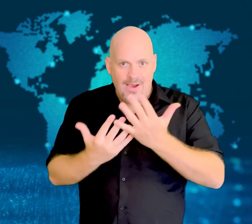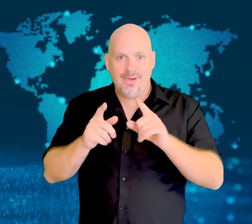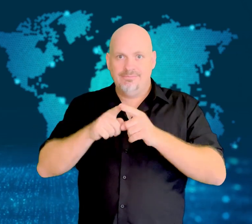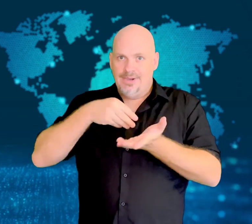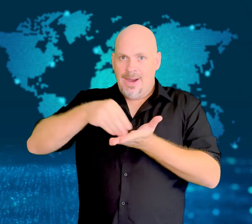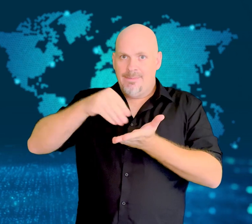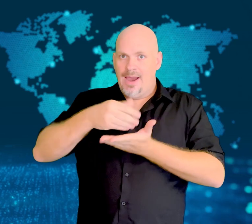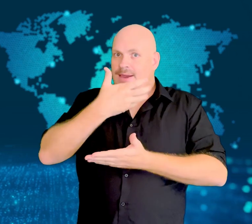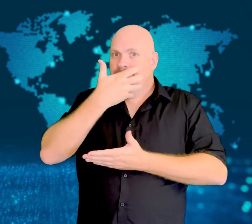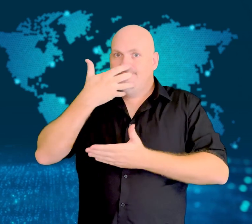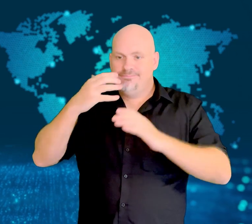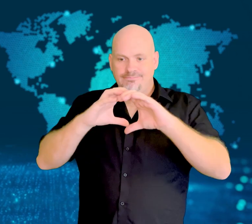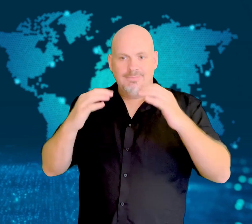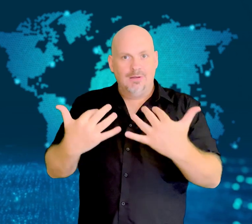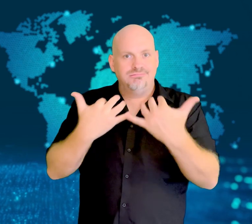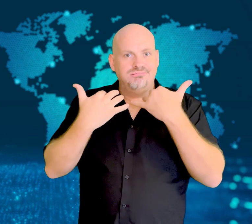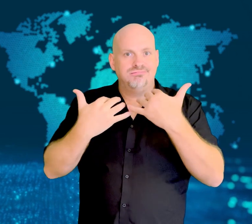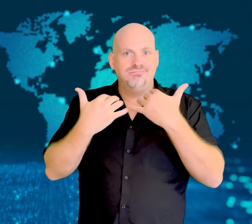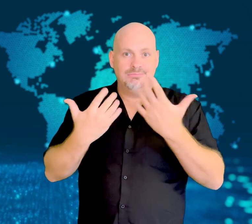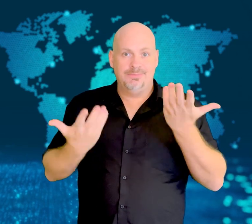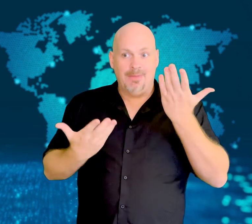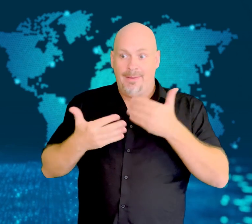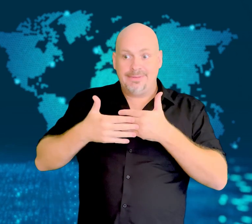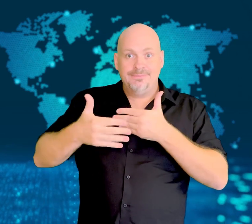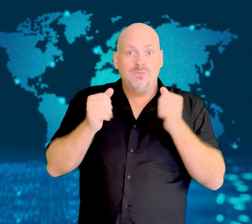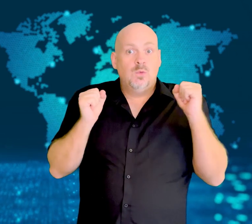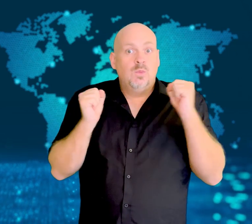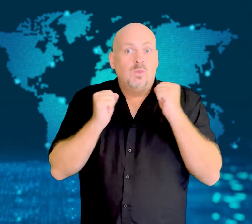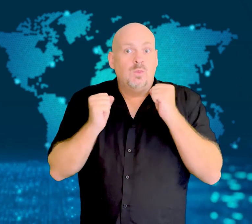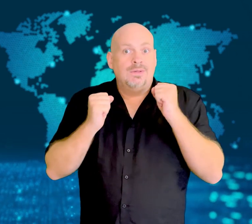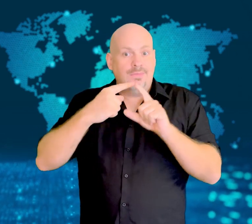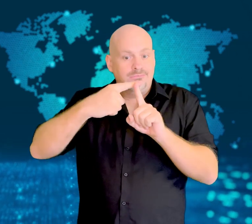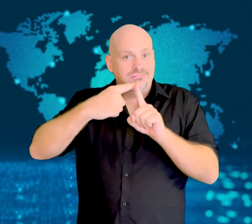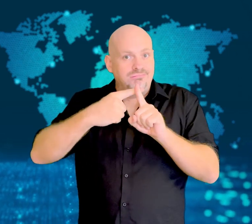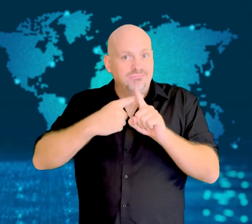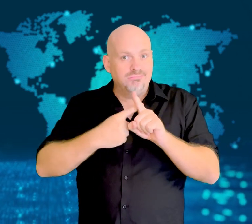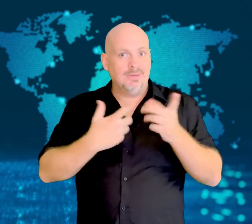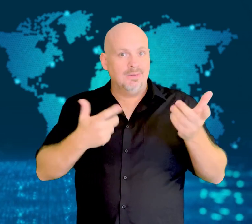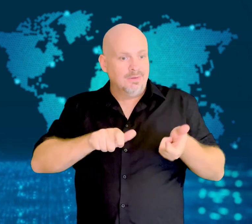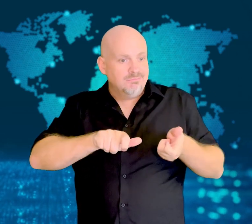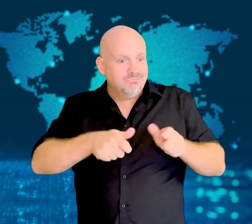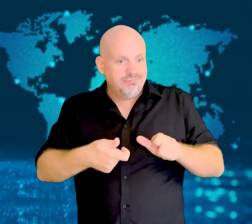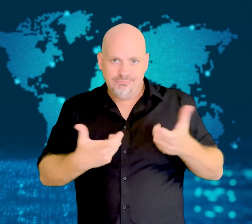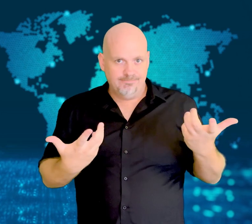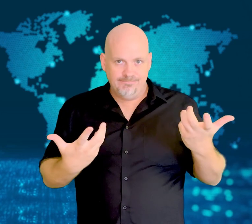as the power facilities may not be operational in the winter.